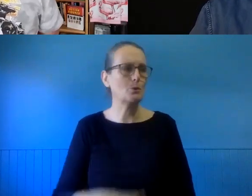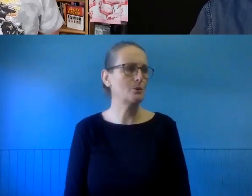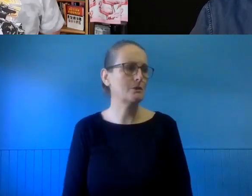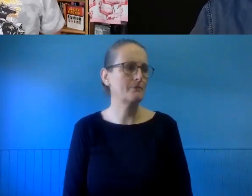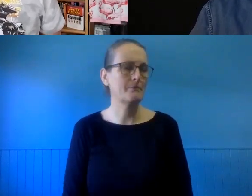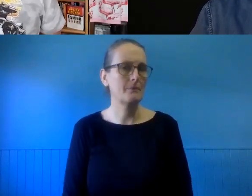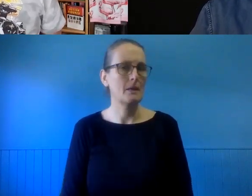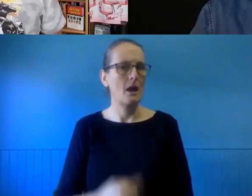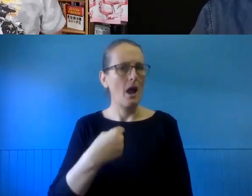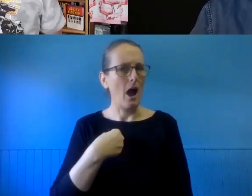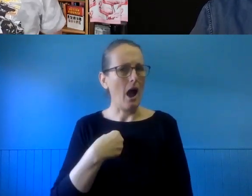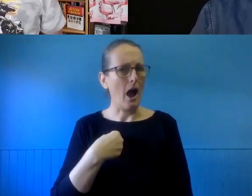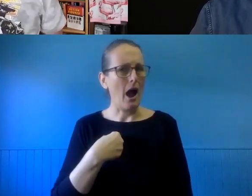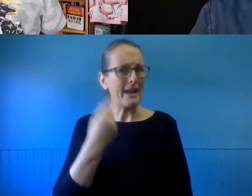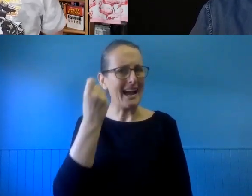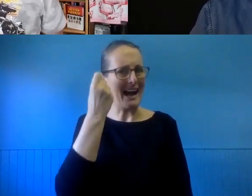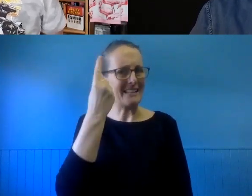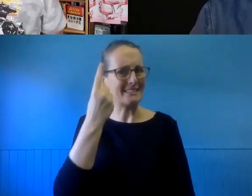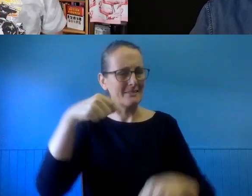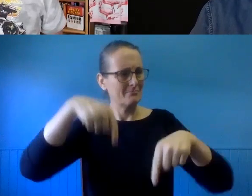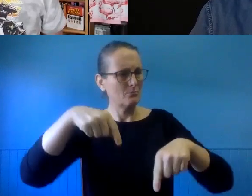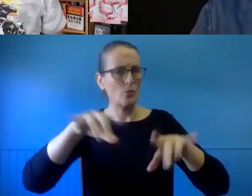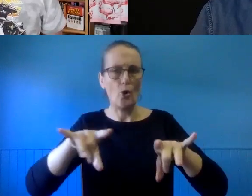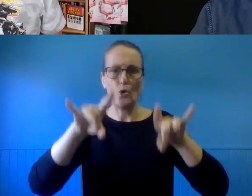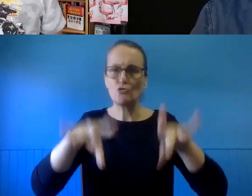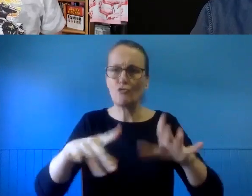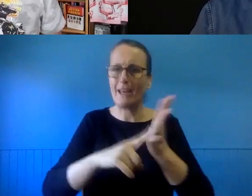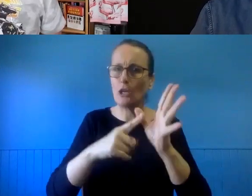Certainly my understanding under Australian law is that you don't have a right to